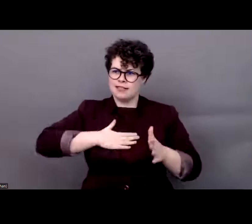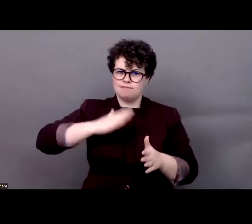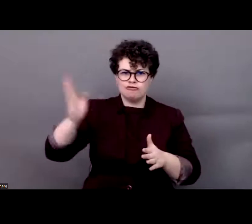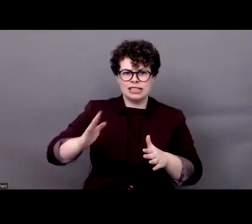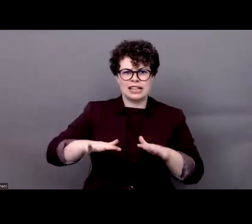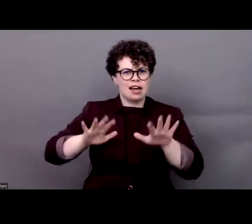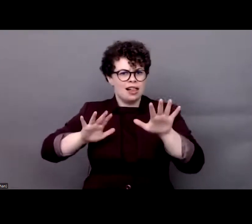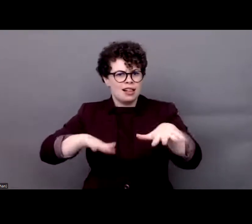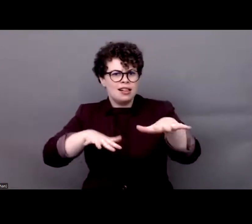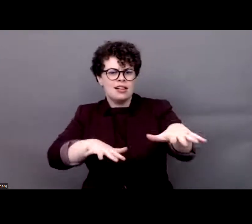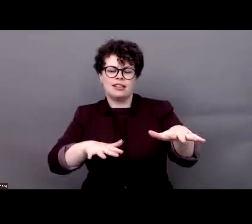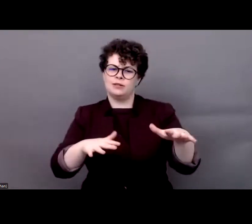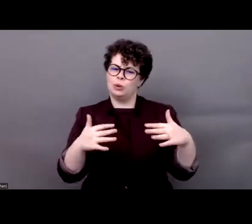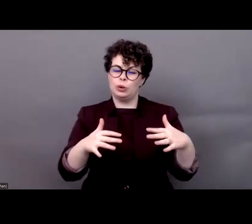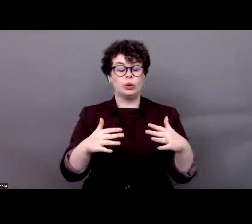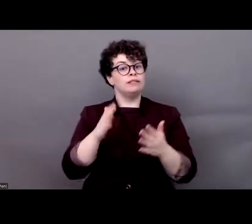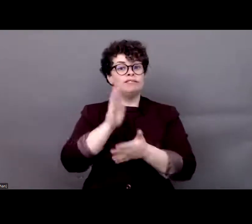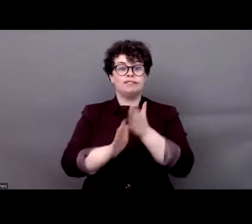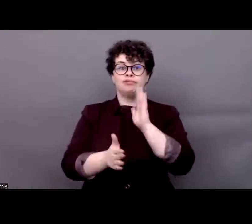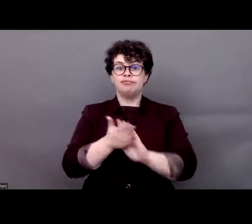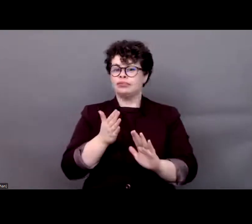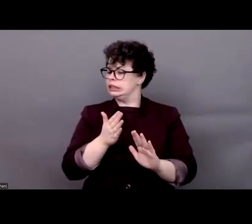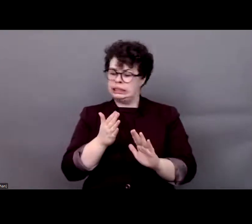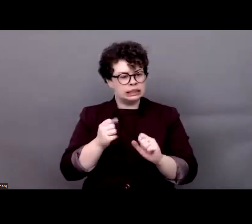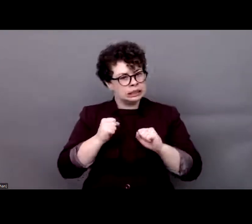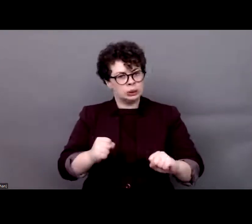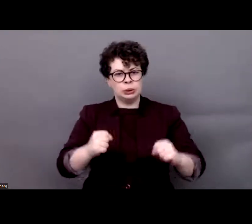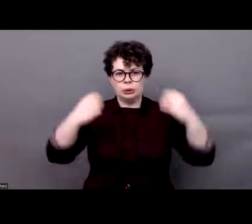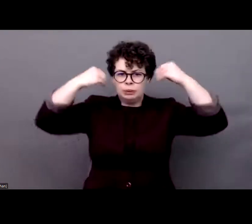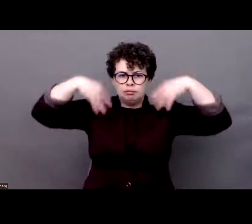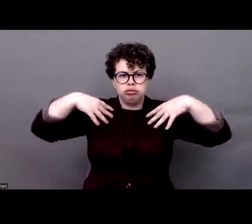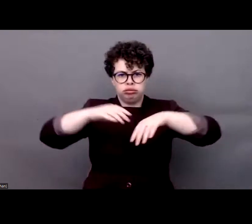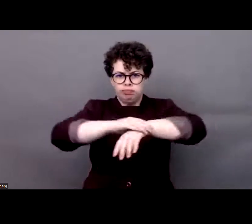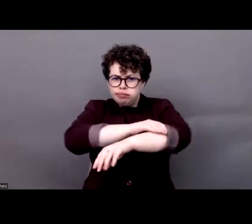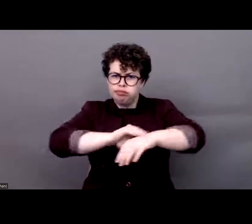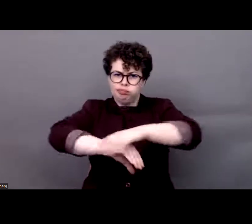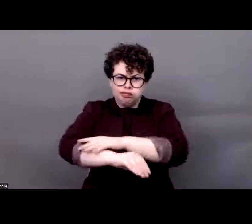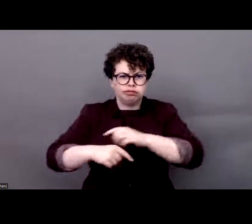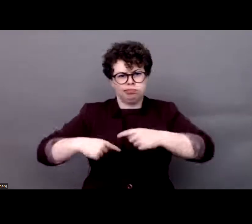this movement takes place. We have a lot of fight ahead of us. We need